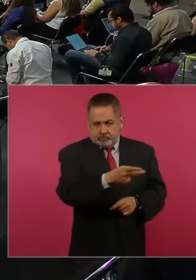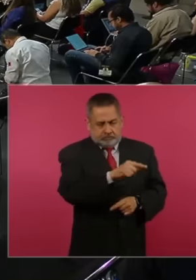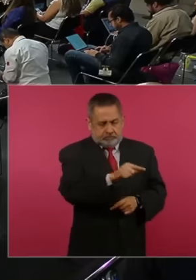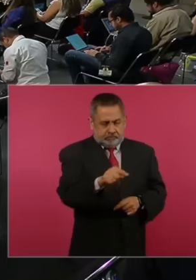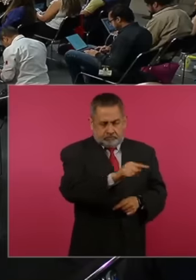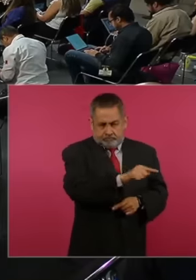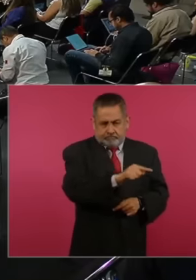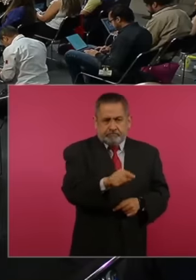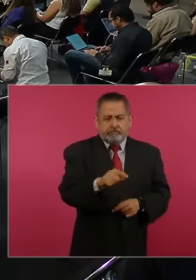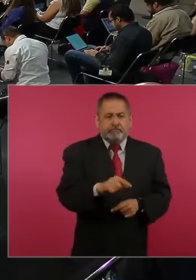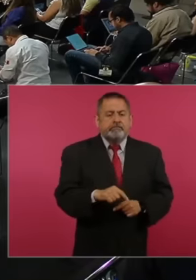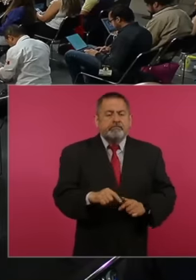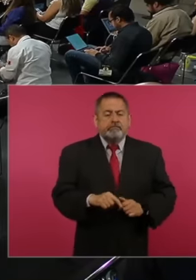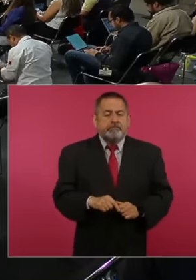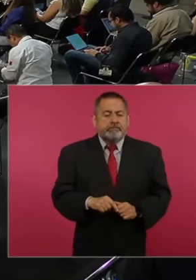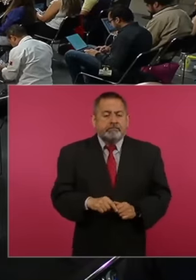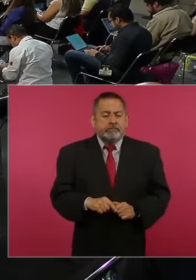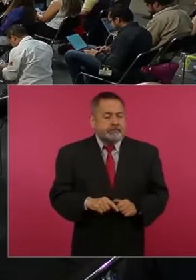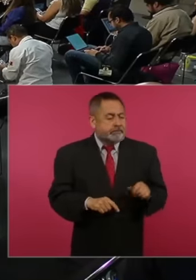had this company